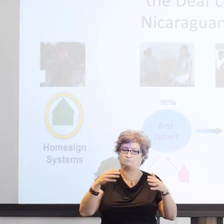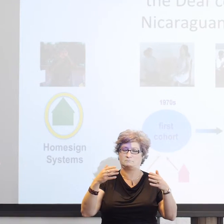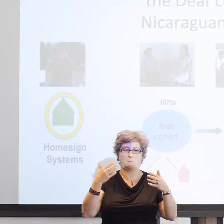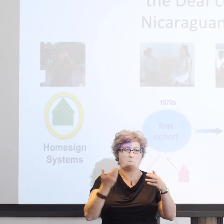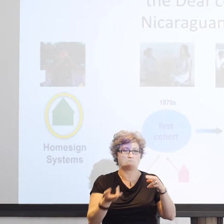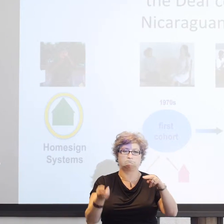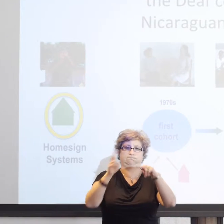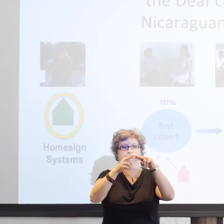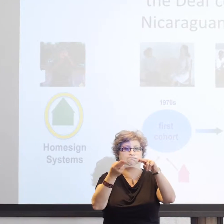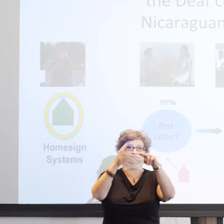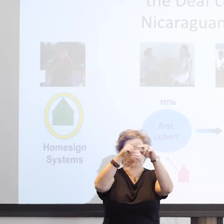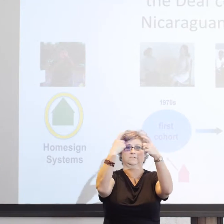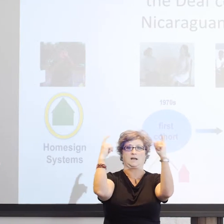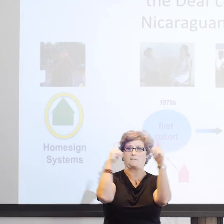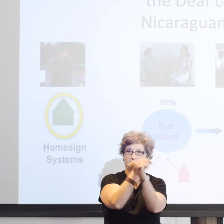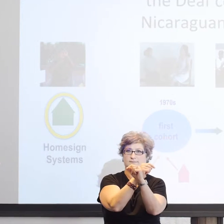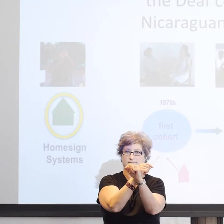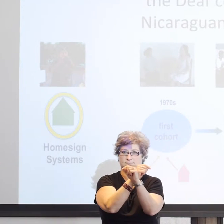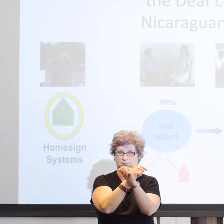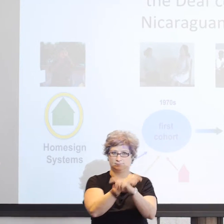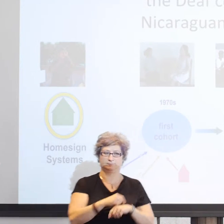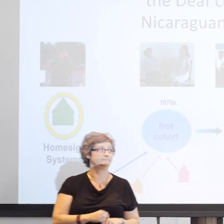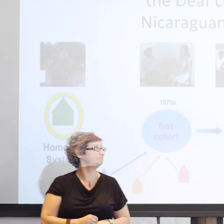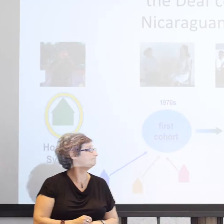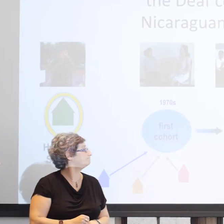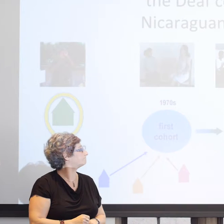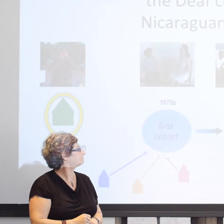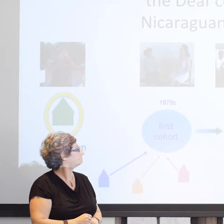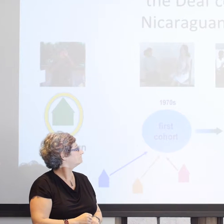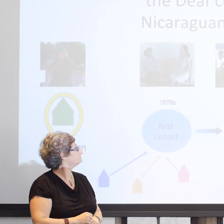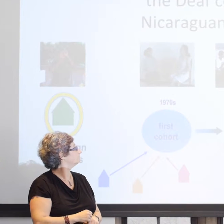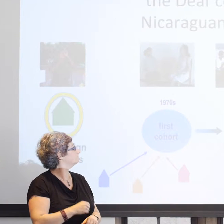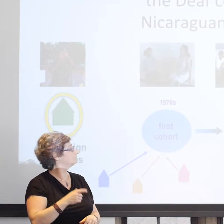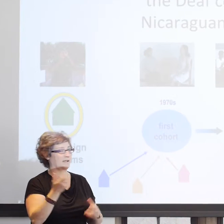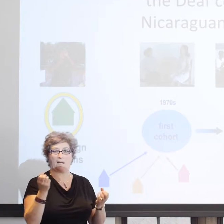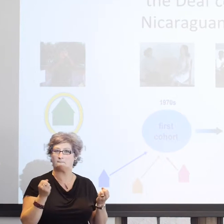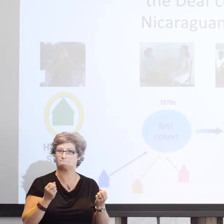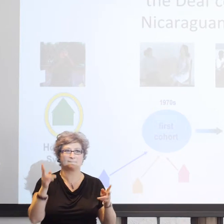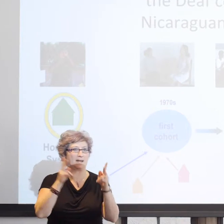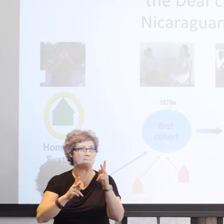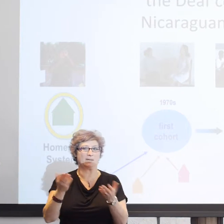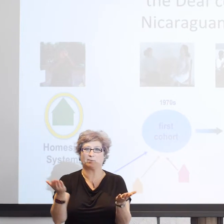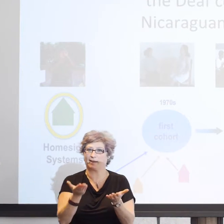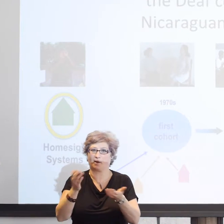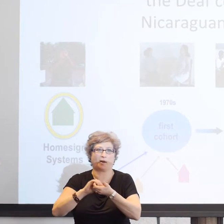of that shared experience as well. And that's what I think is also going